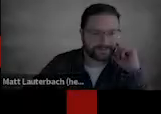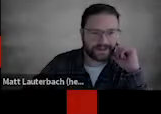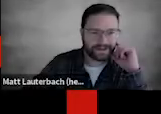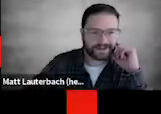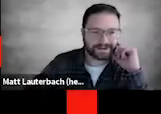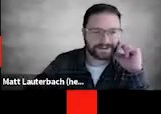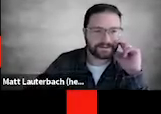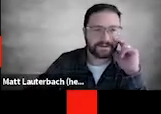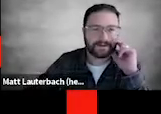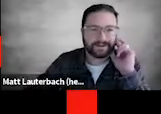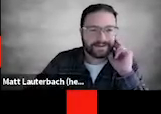Okay.